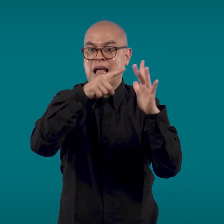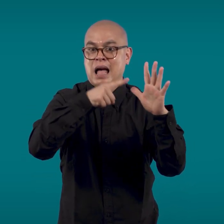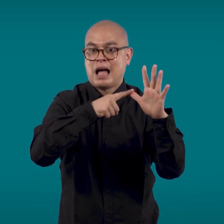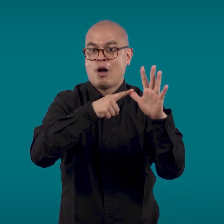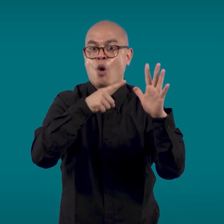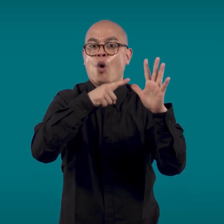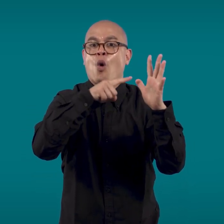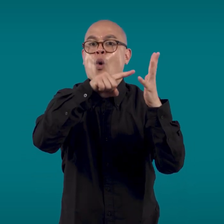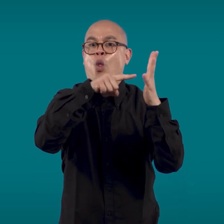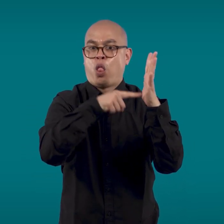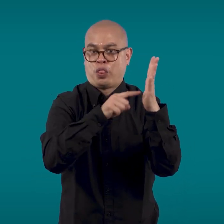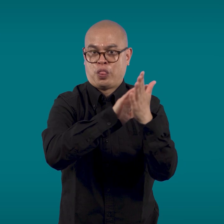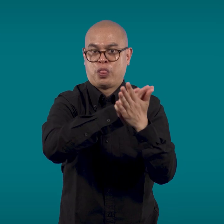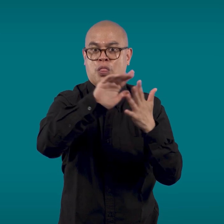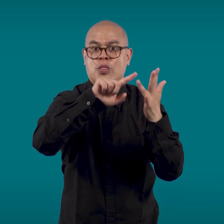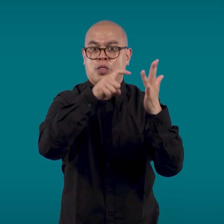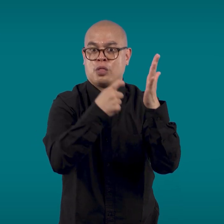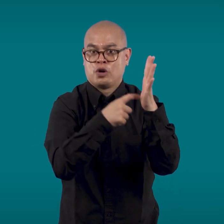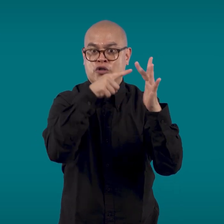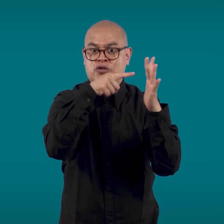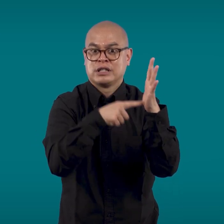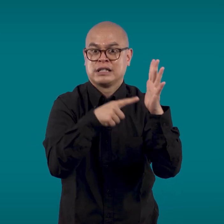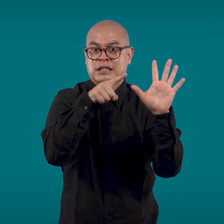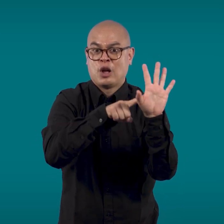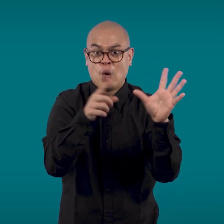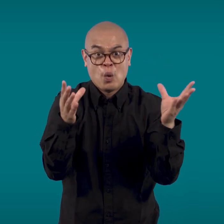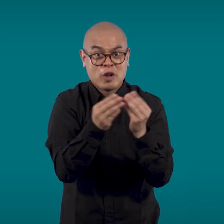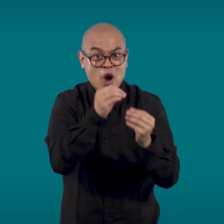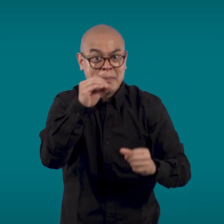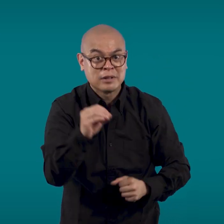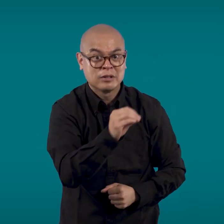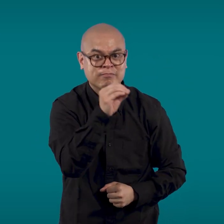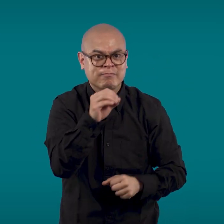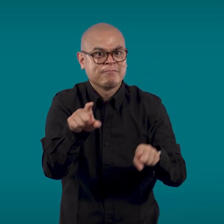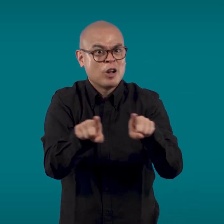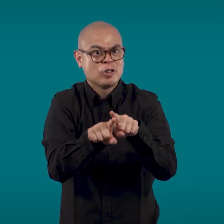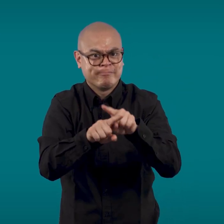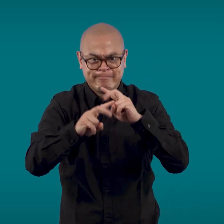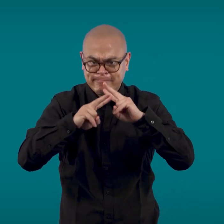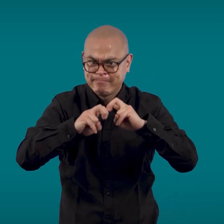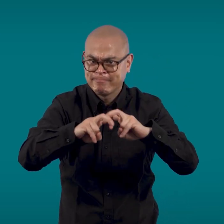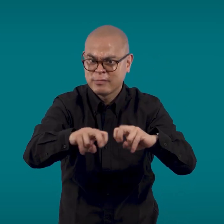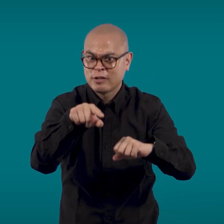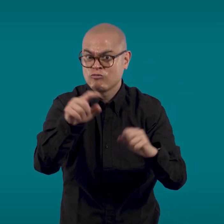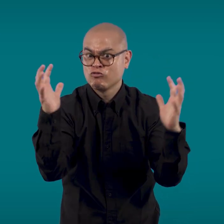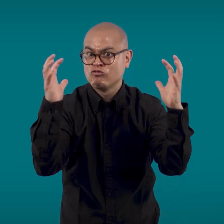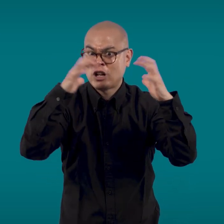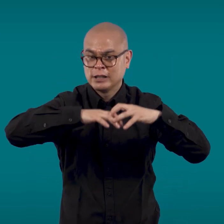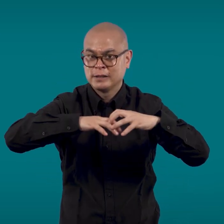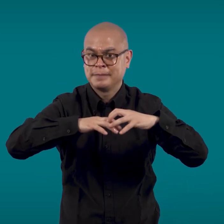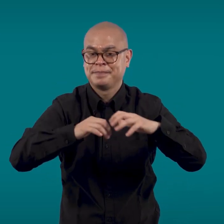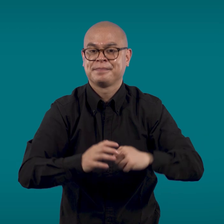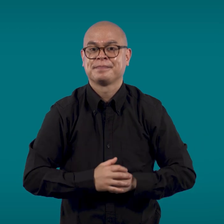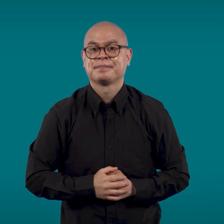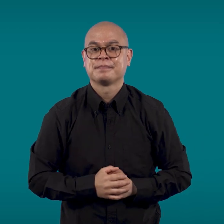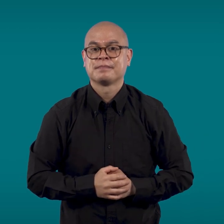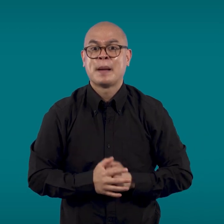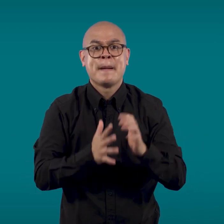and Optus are also conducting an investigation of the outage.